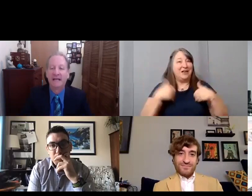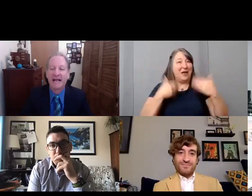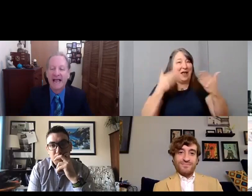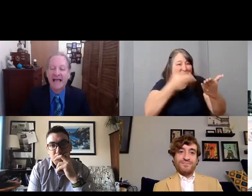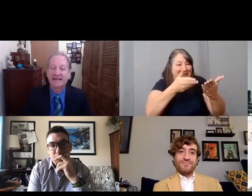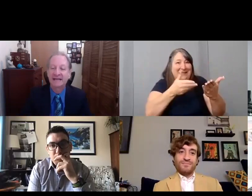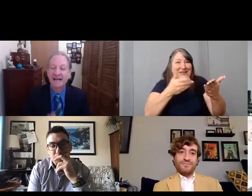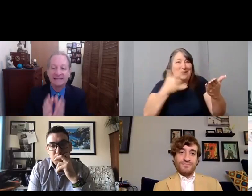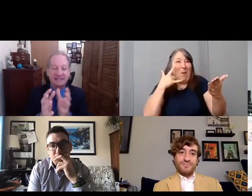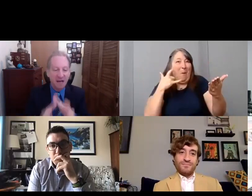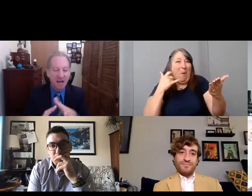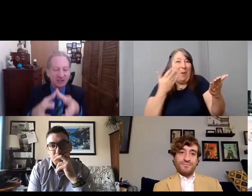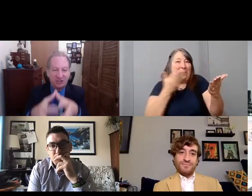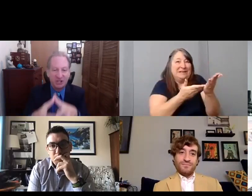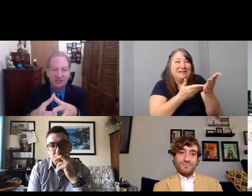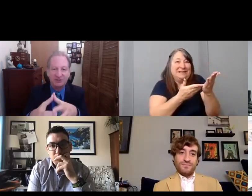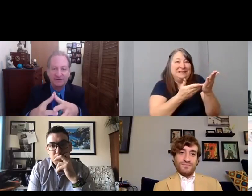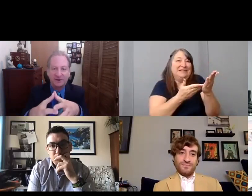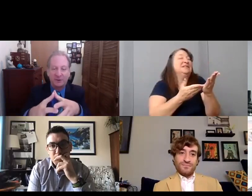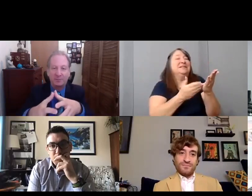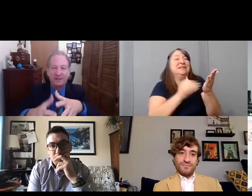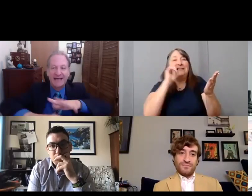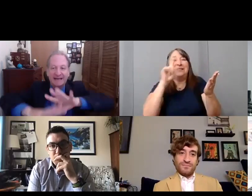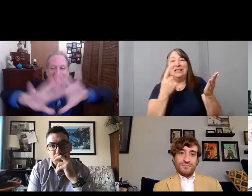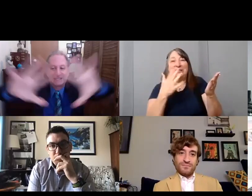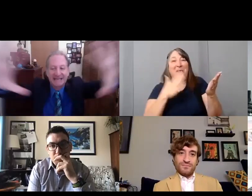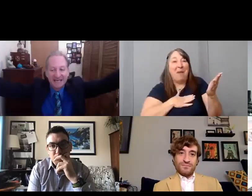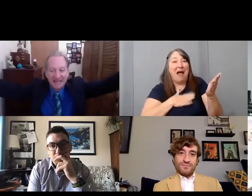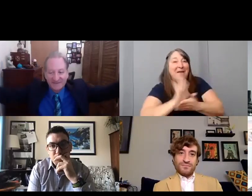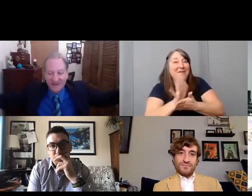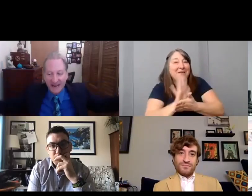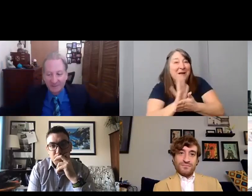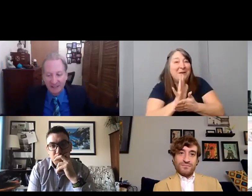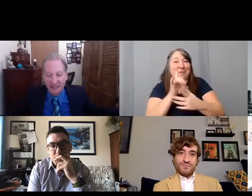and it's not just your film but that extended family